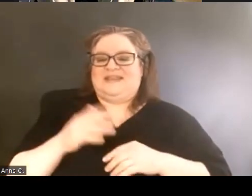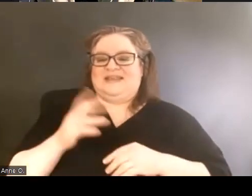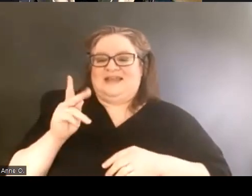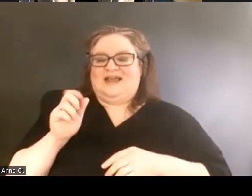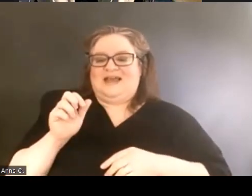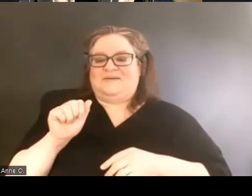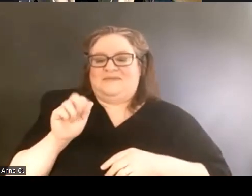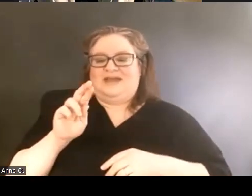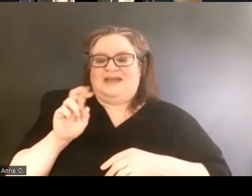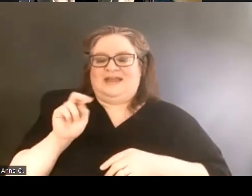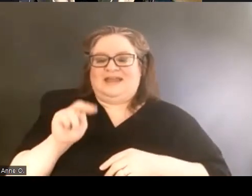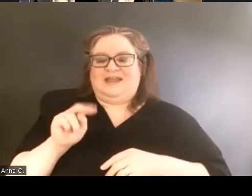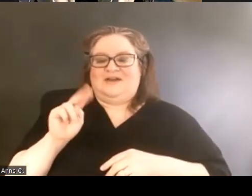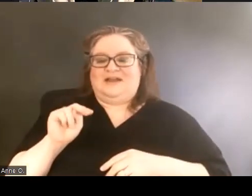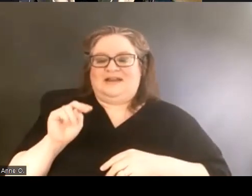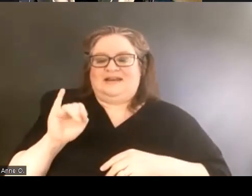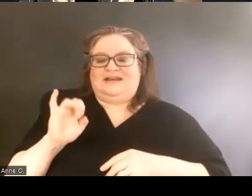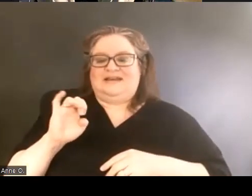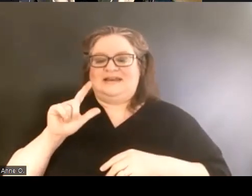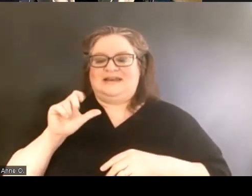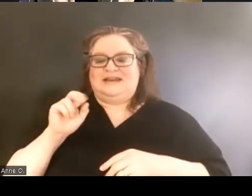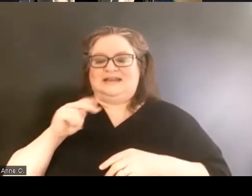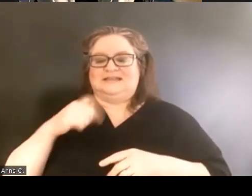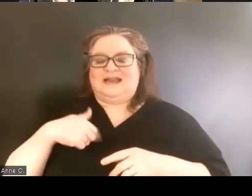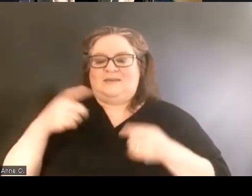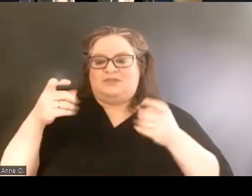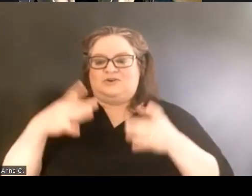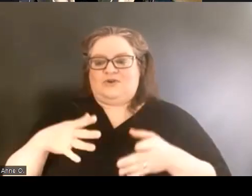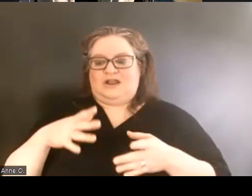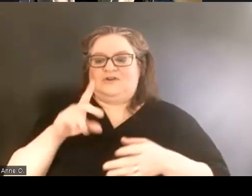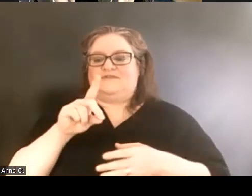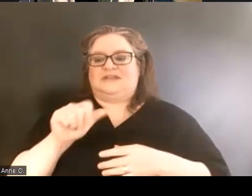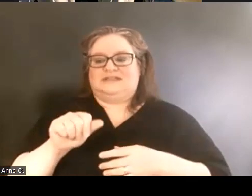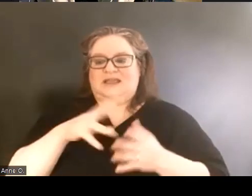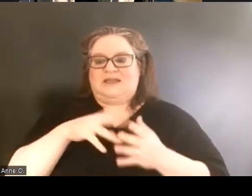I am the, the Director of the Disabled Students Program